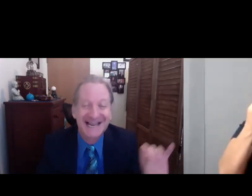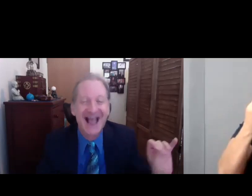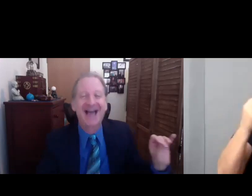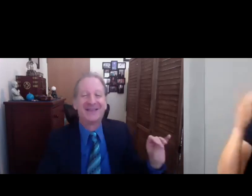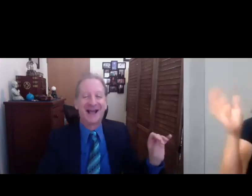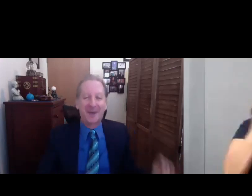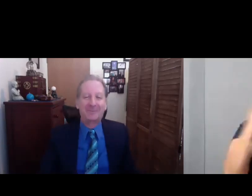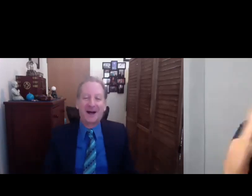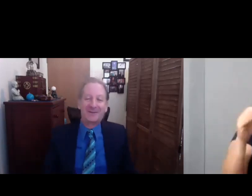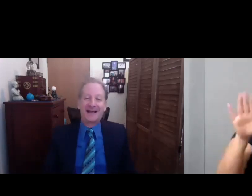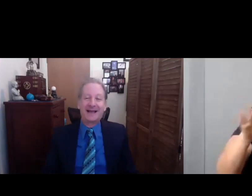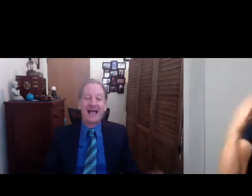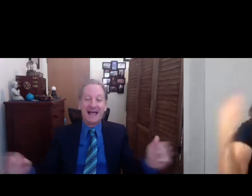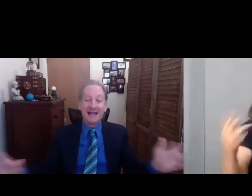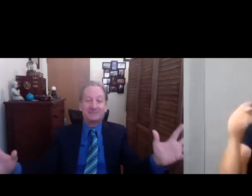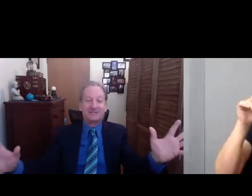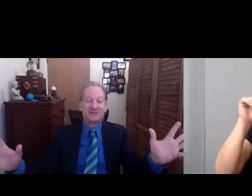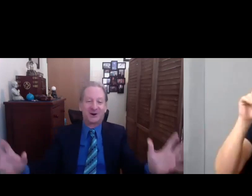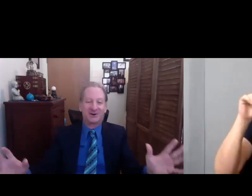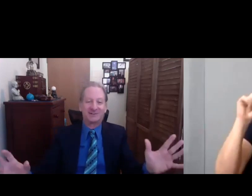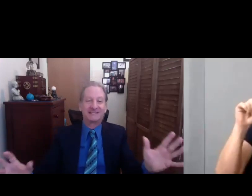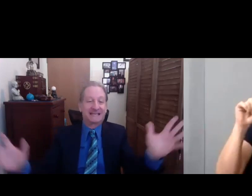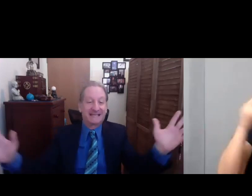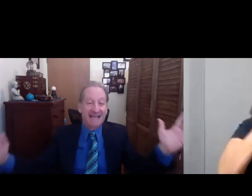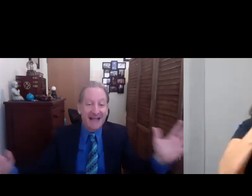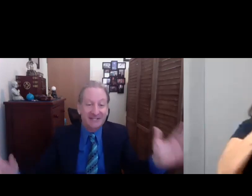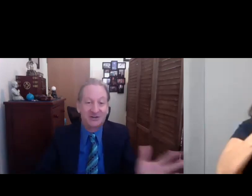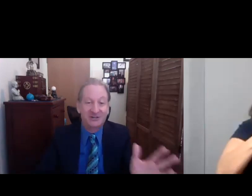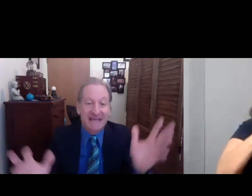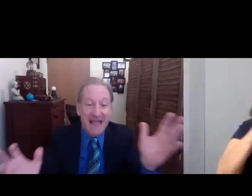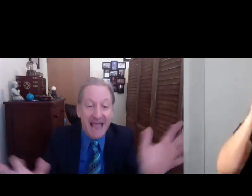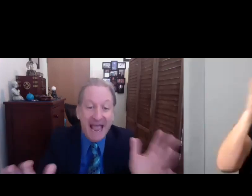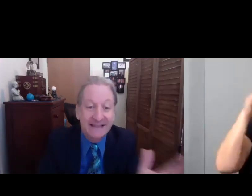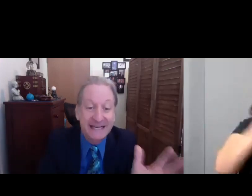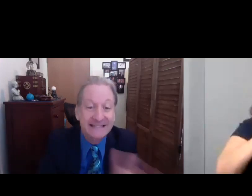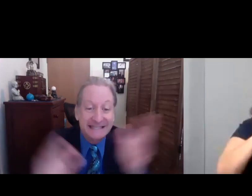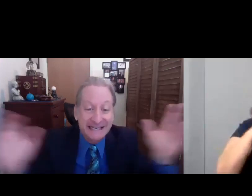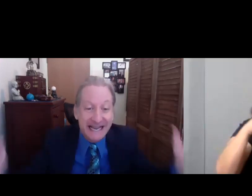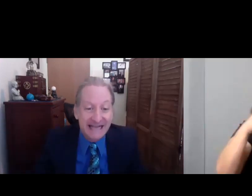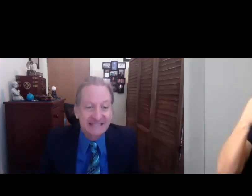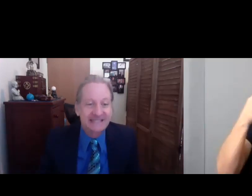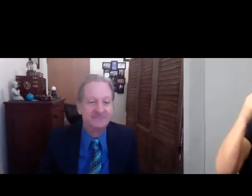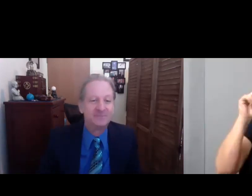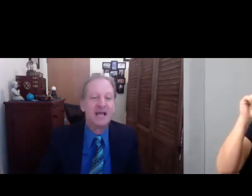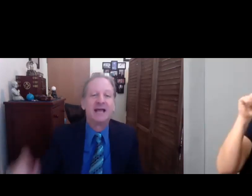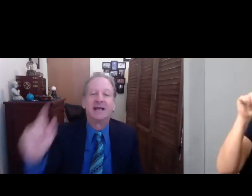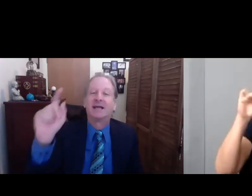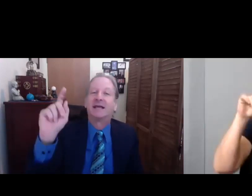Dead Ants, and the upcoming Hipsters, Gangsters Aliens and Geeks.